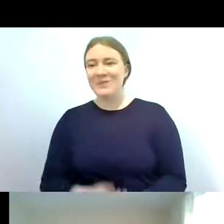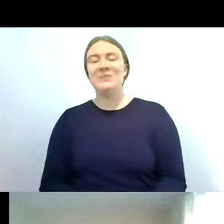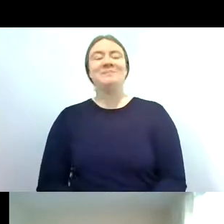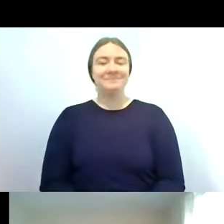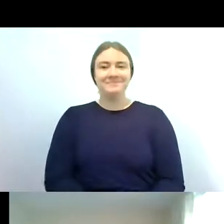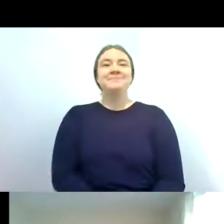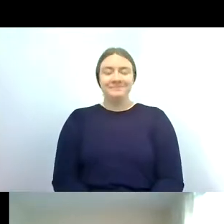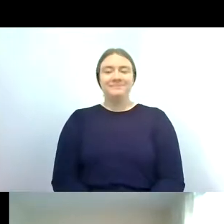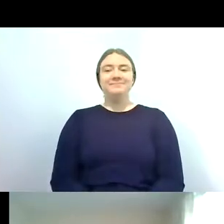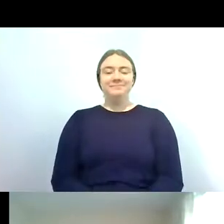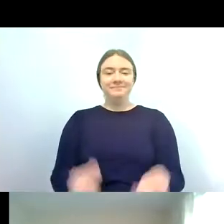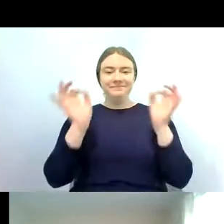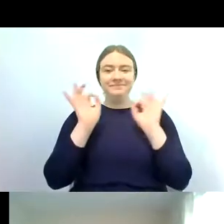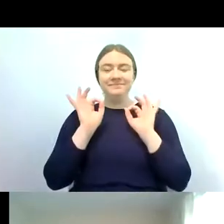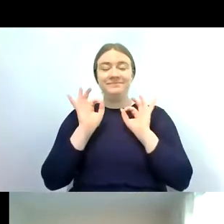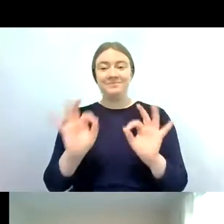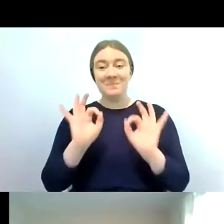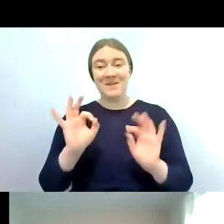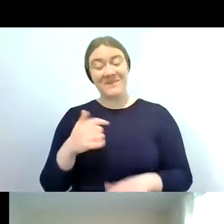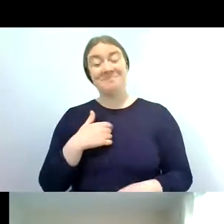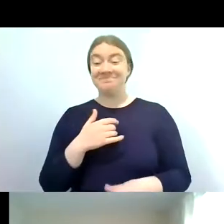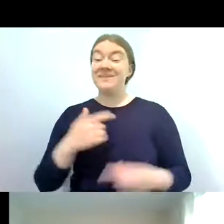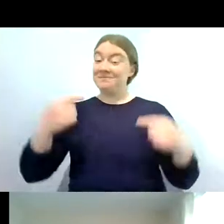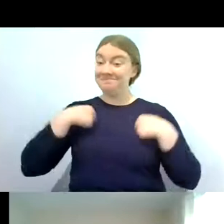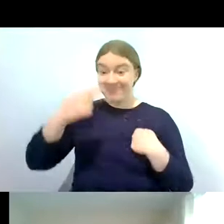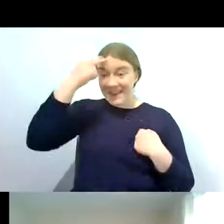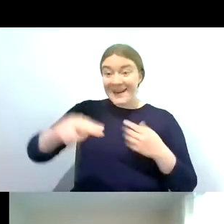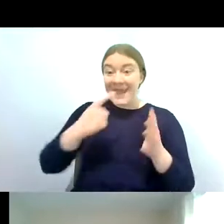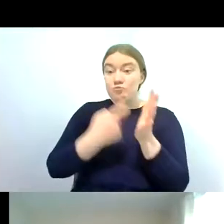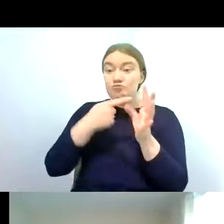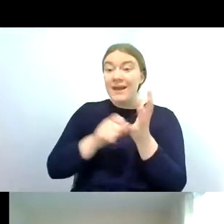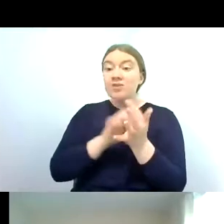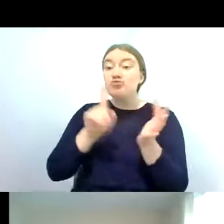perfect um so i said as steph said i'm rachel and i'm the volunteering officer